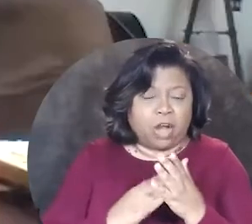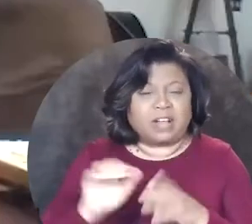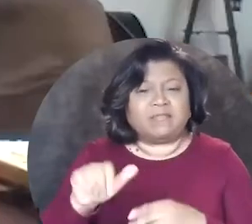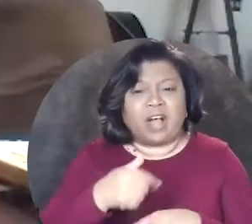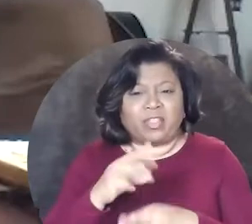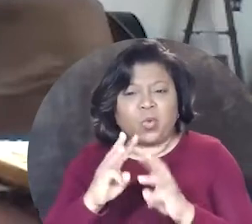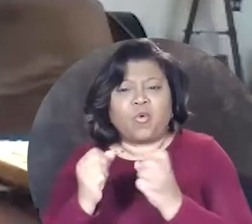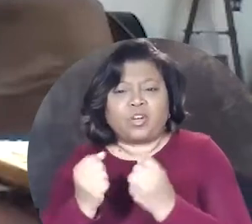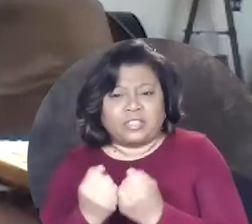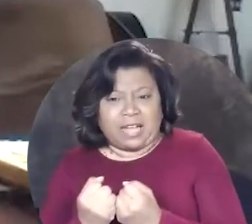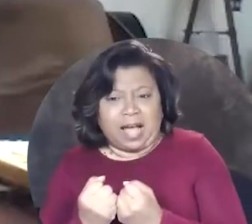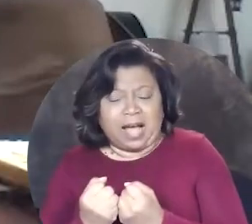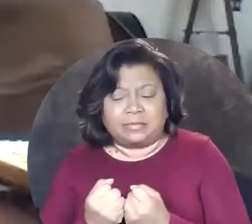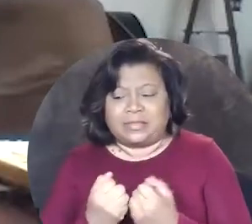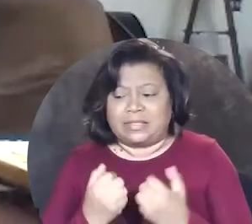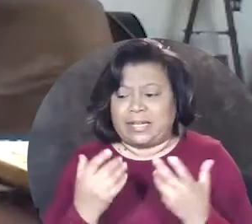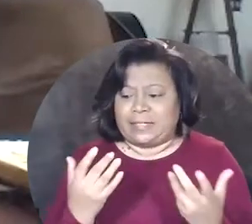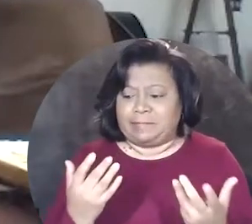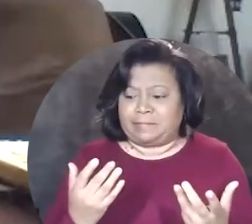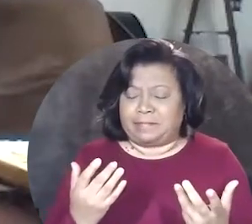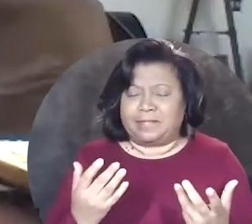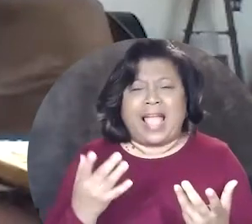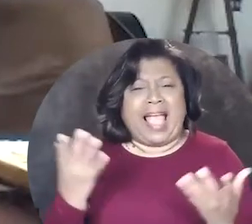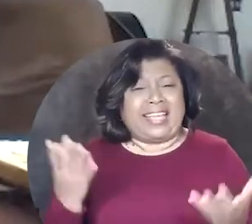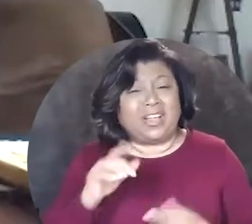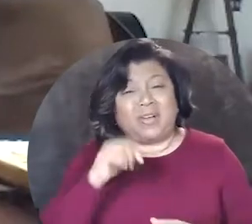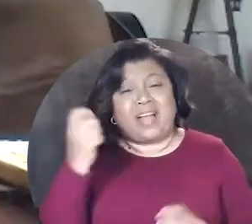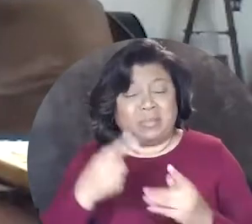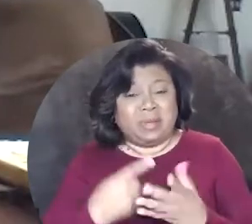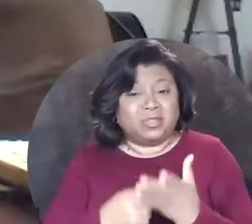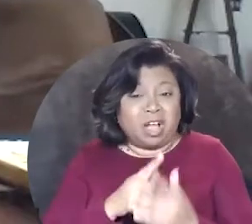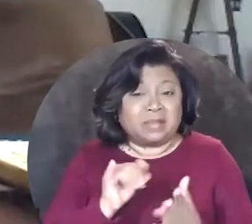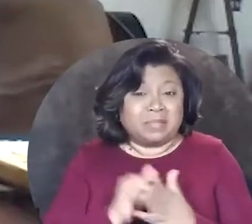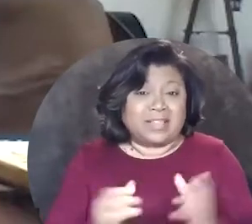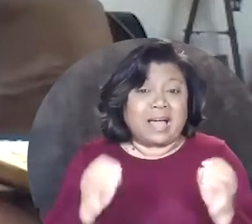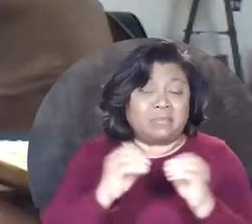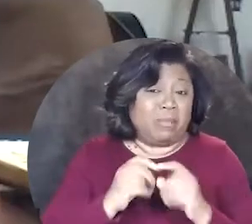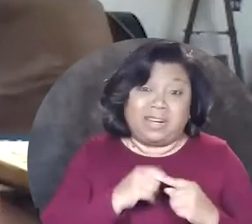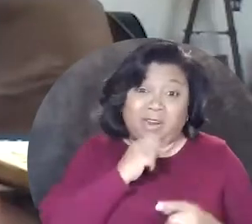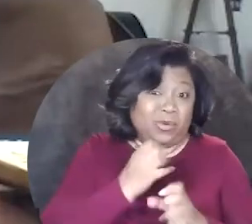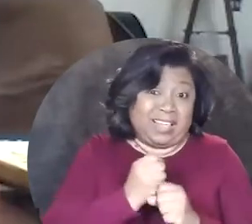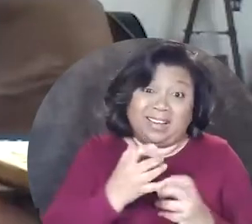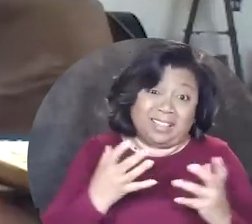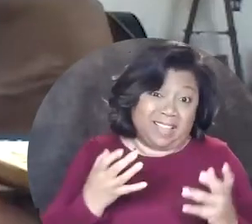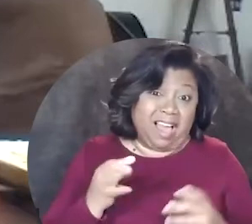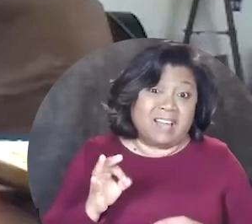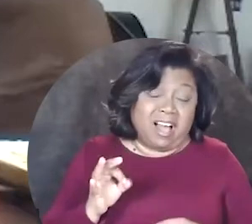part of other workshops and hear other people talk about it more which I don't get a lot of